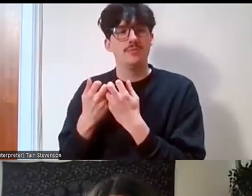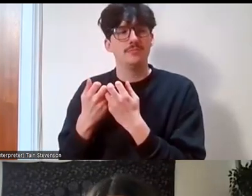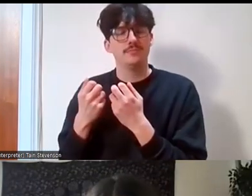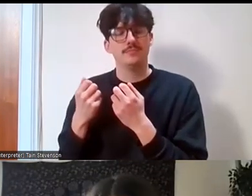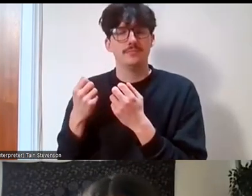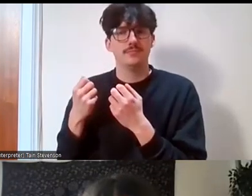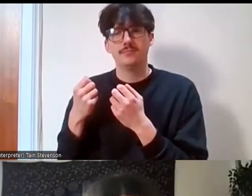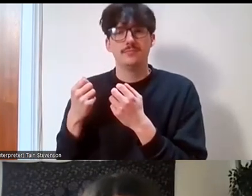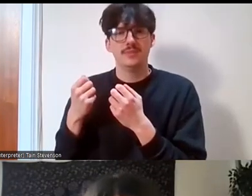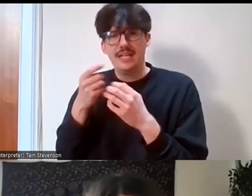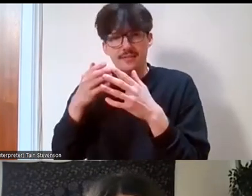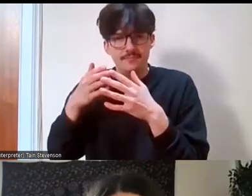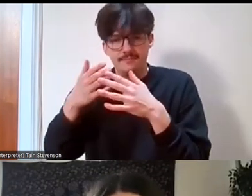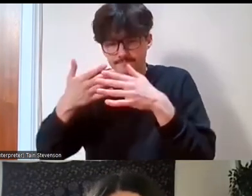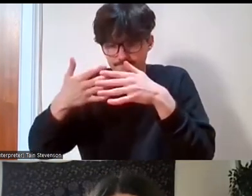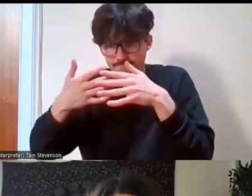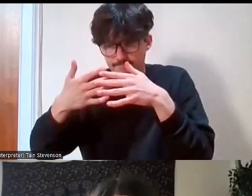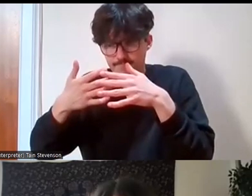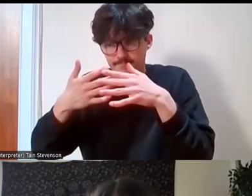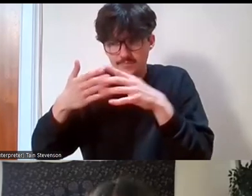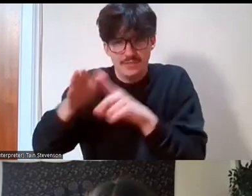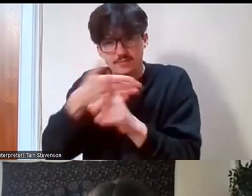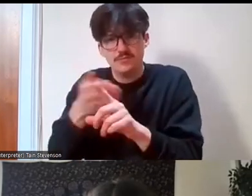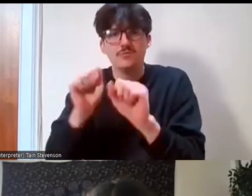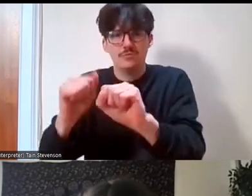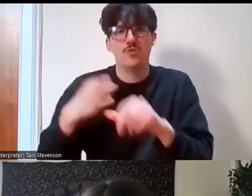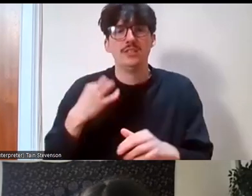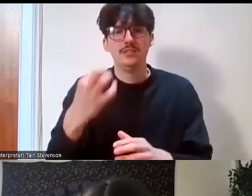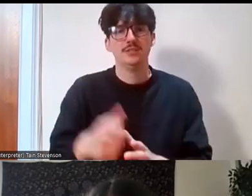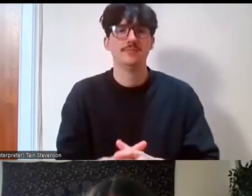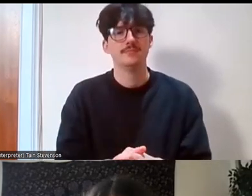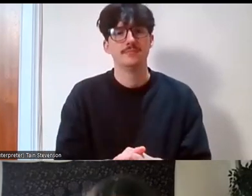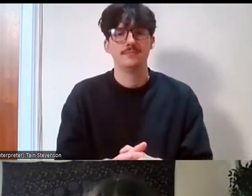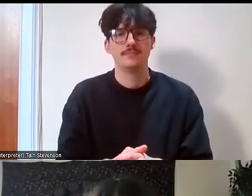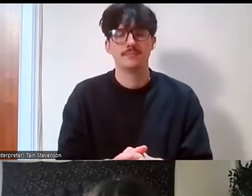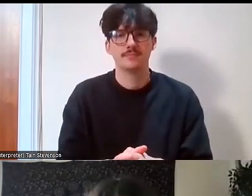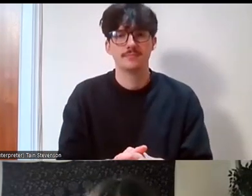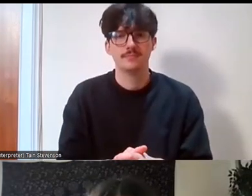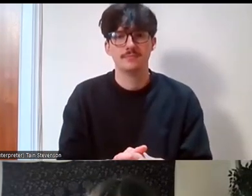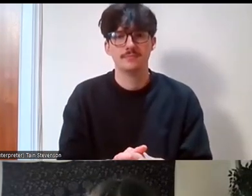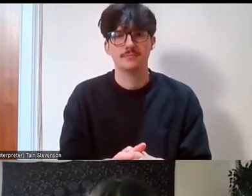permeates what volunteers do in your organisation. Yeah, so being able to challenge that notion.